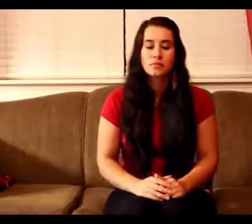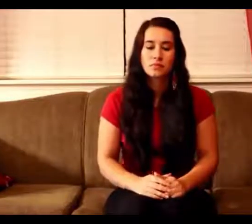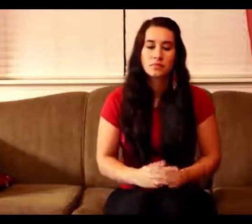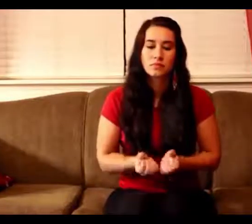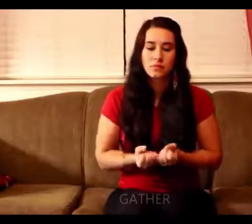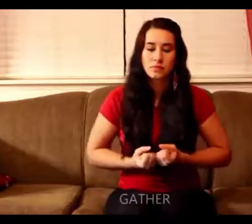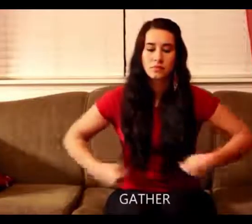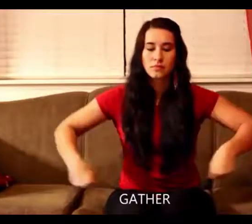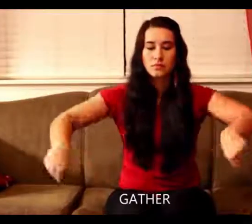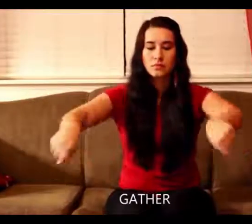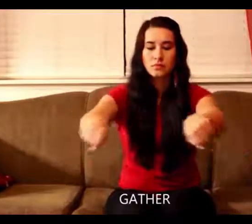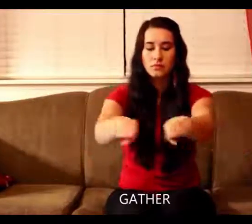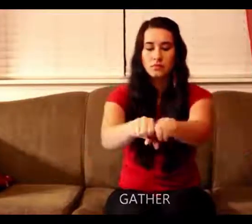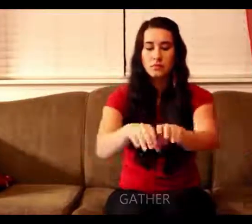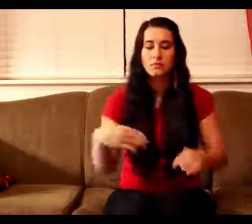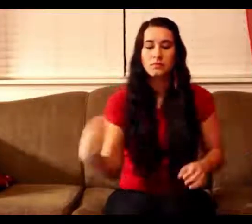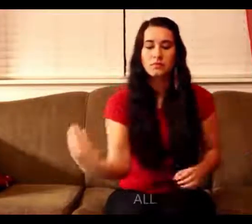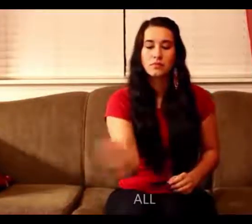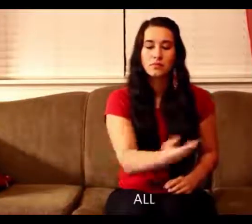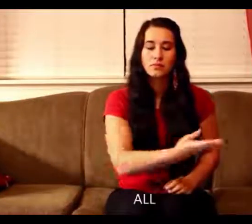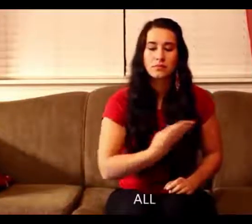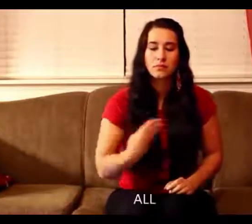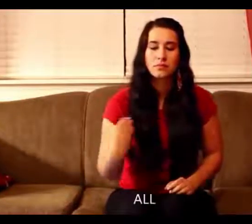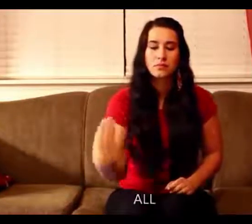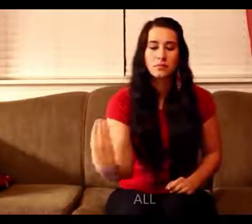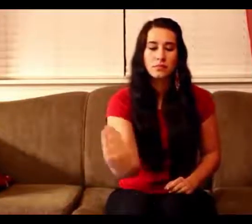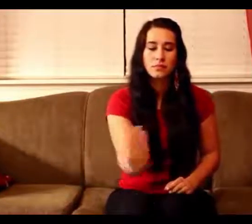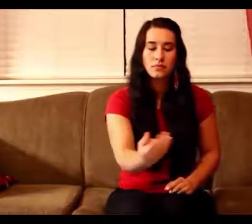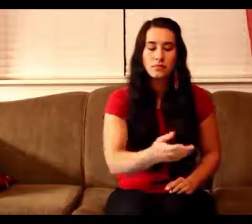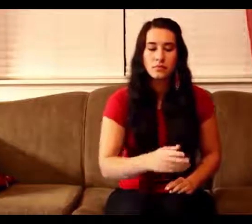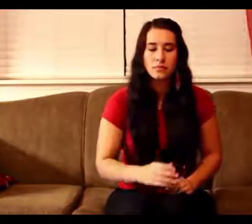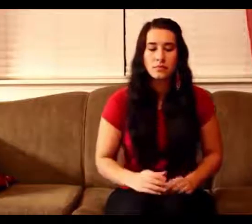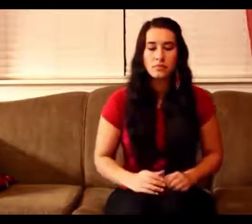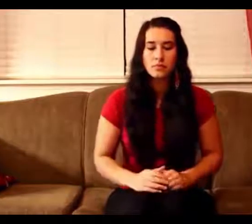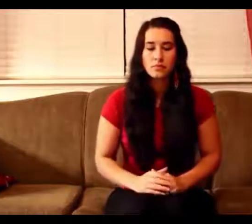Gather round family and friends